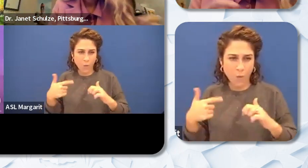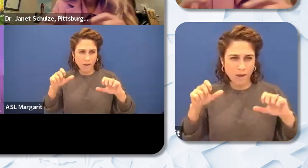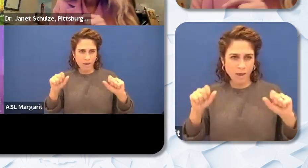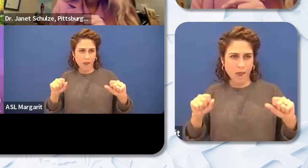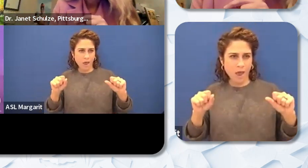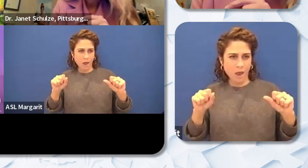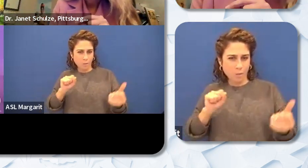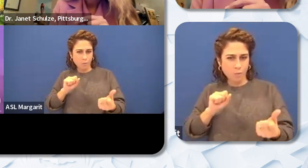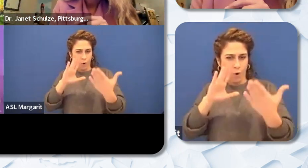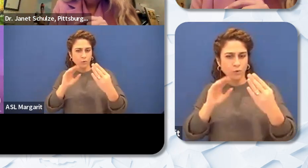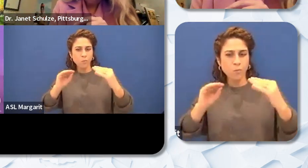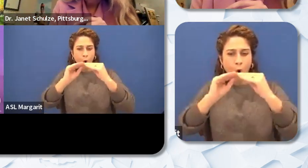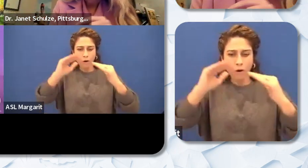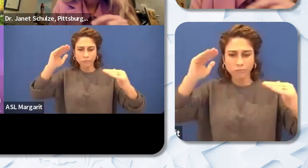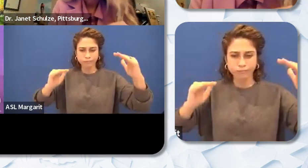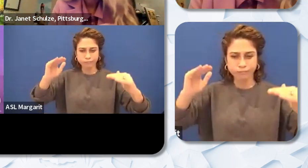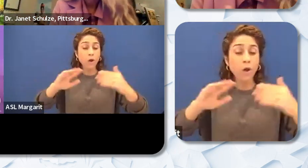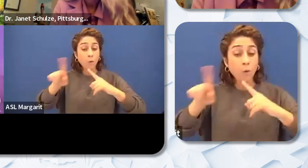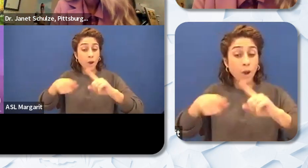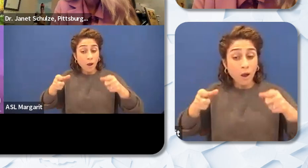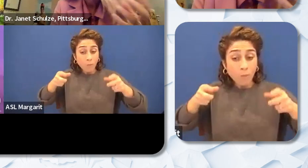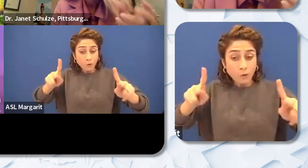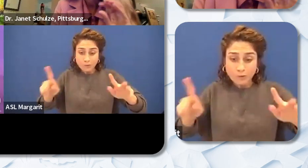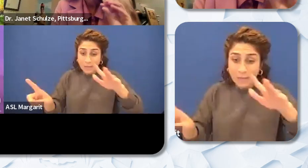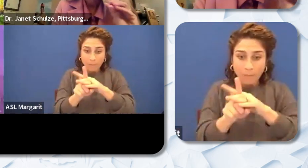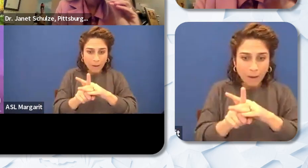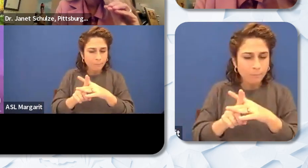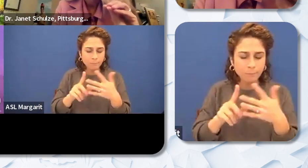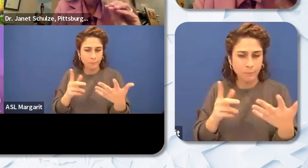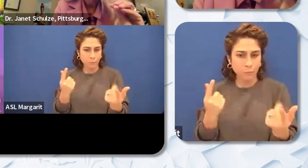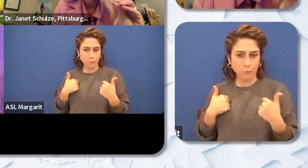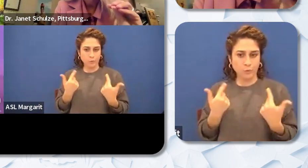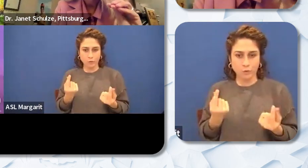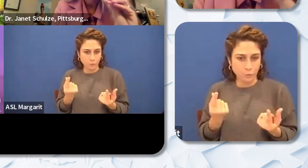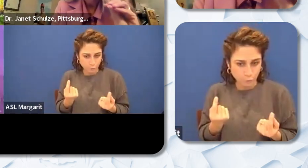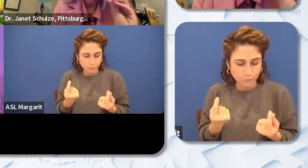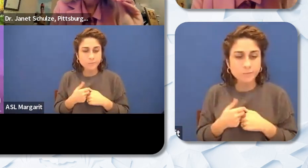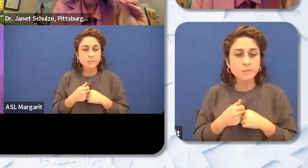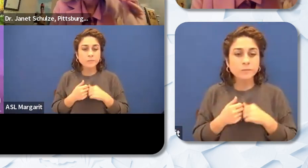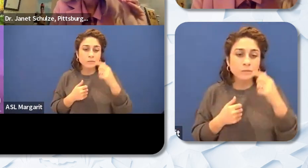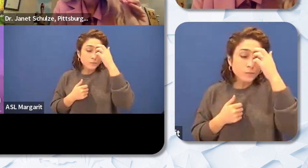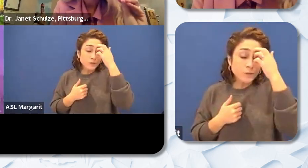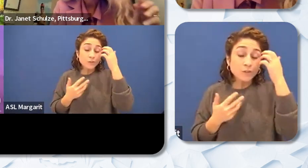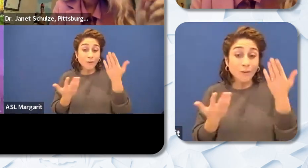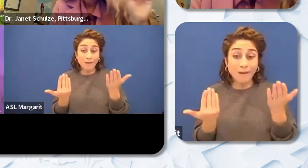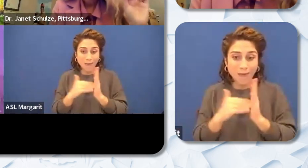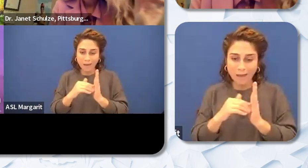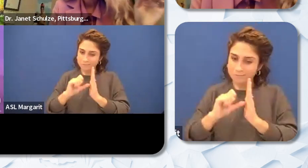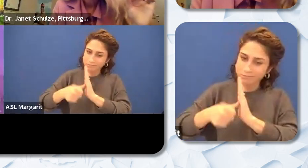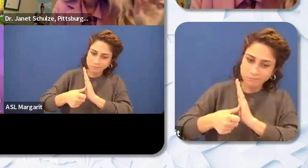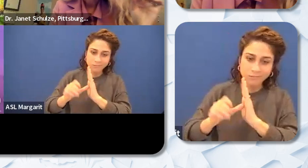when opportunities come up as well too. So I would just focus on that word intentionality. And really